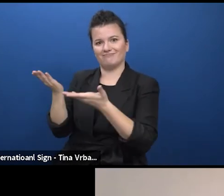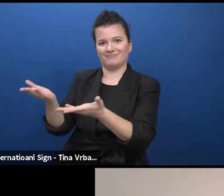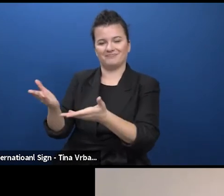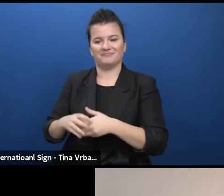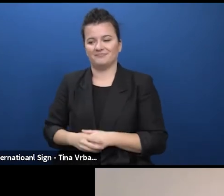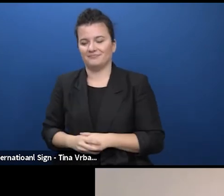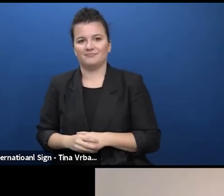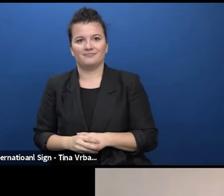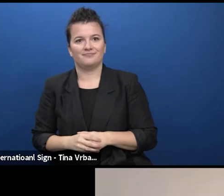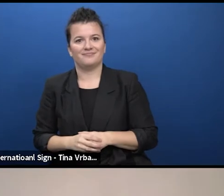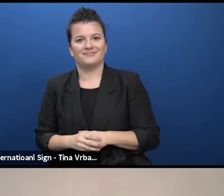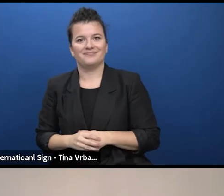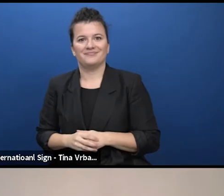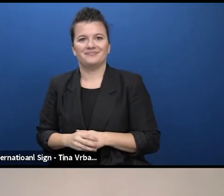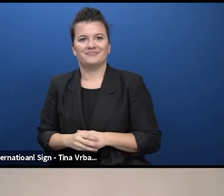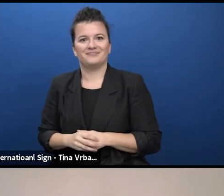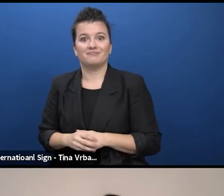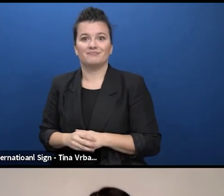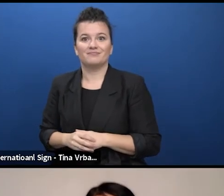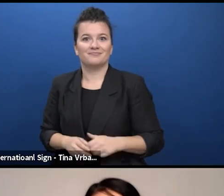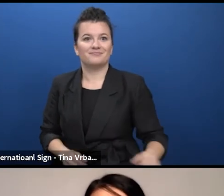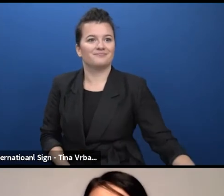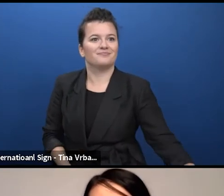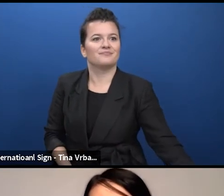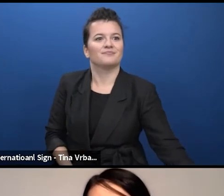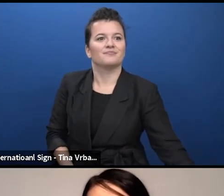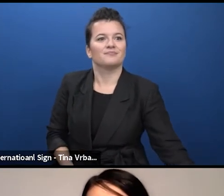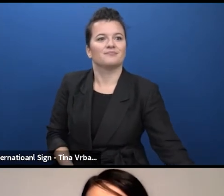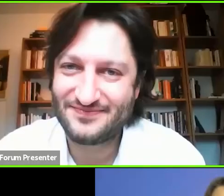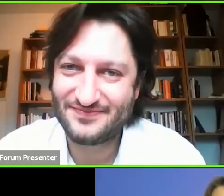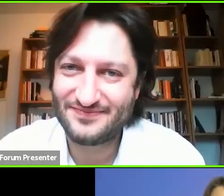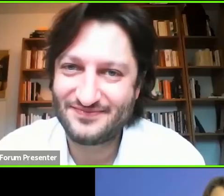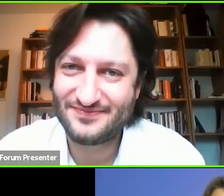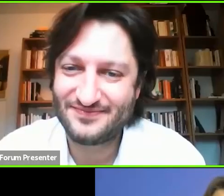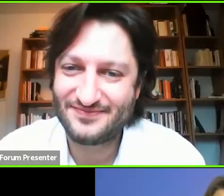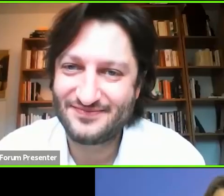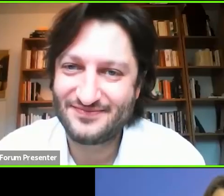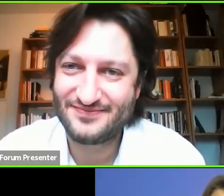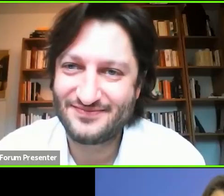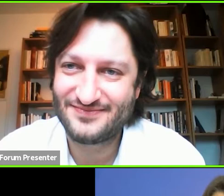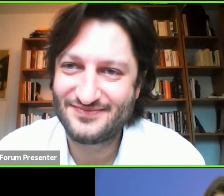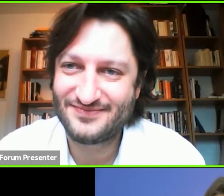Normally.